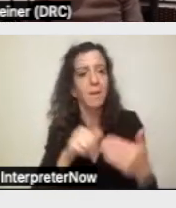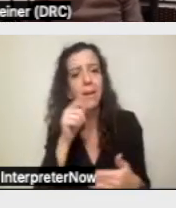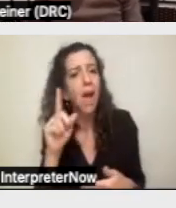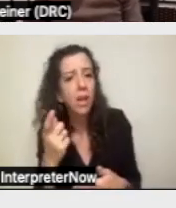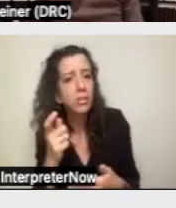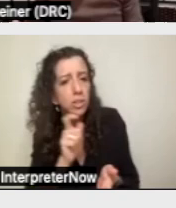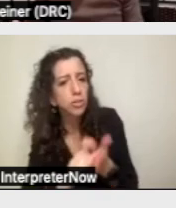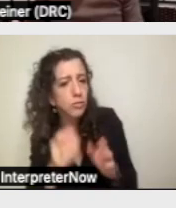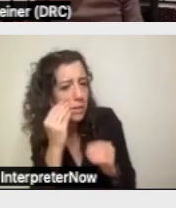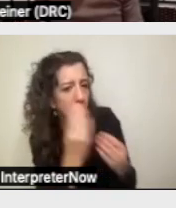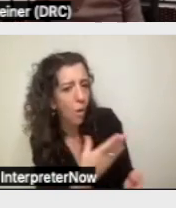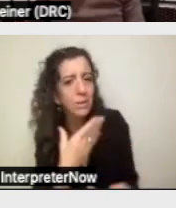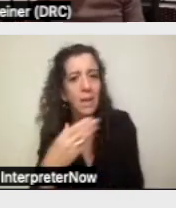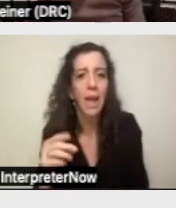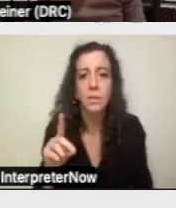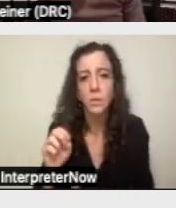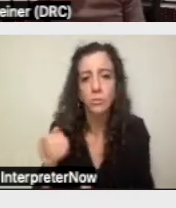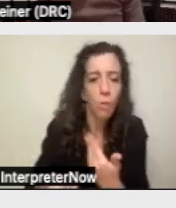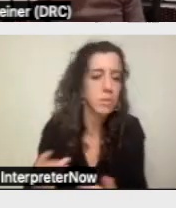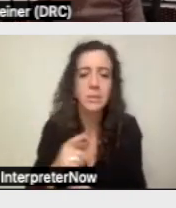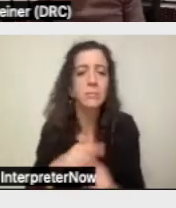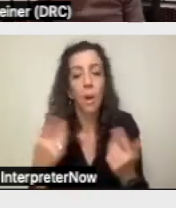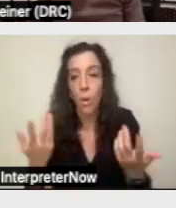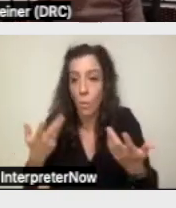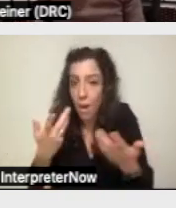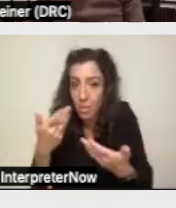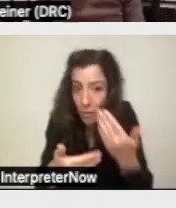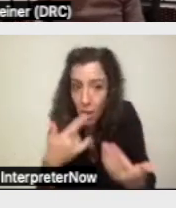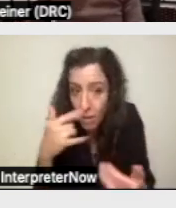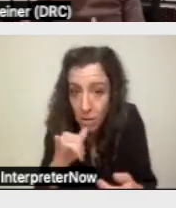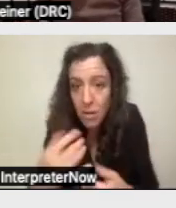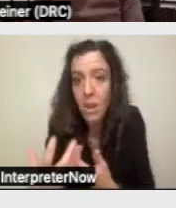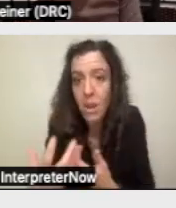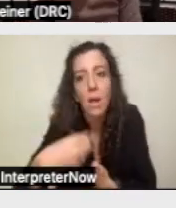it like and what are the steps when someone actually tries to do an appeal and appear